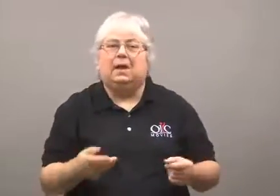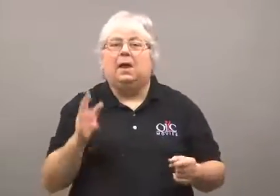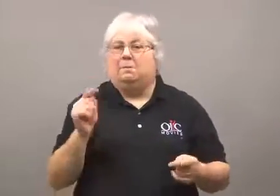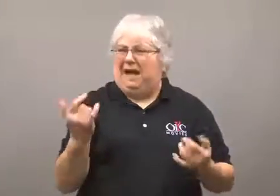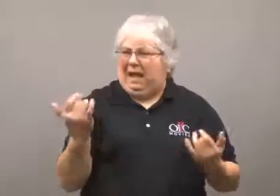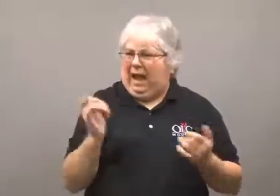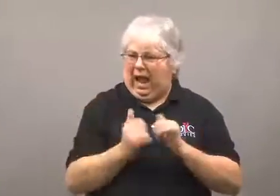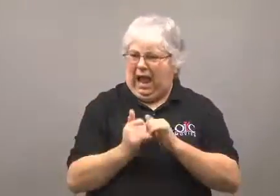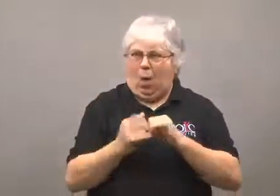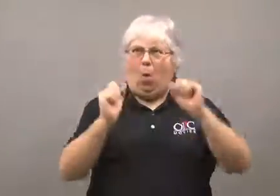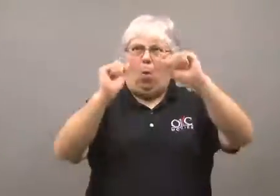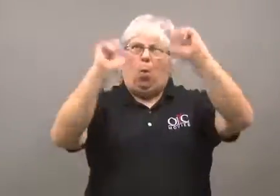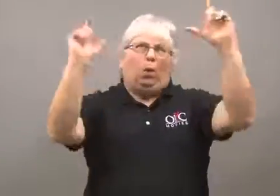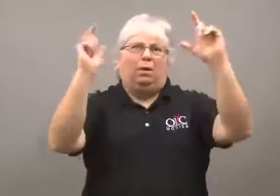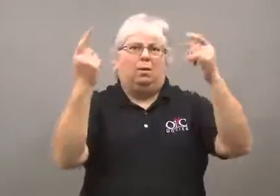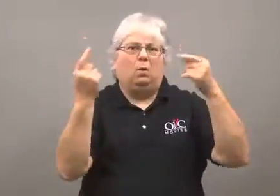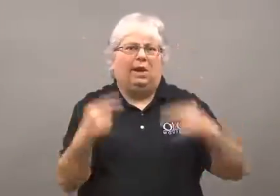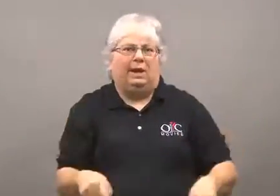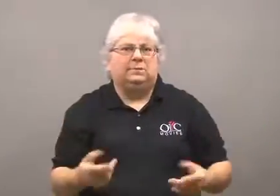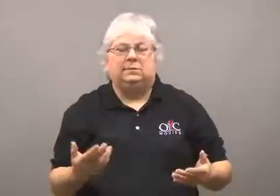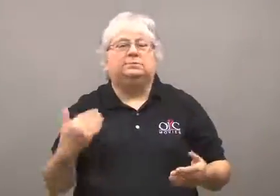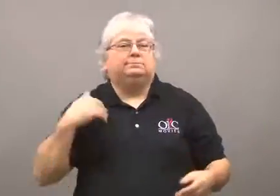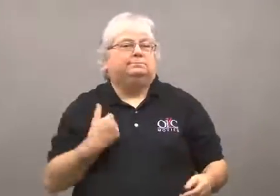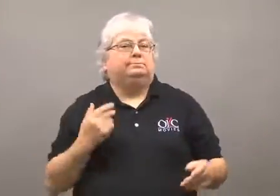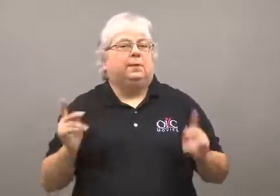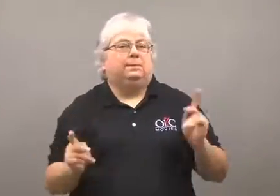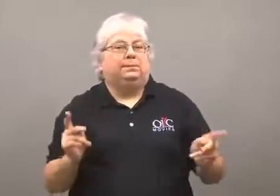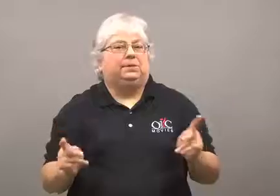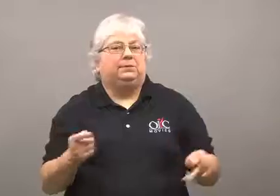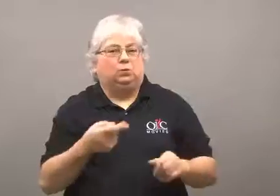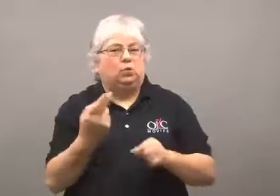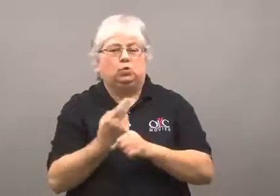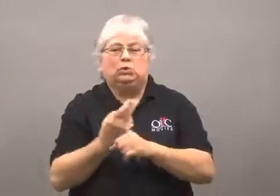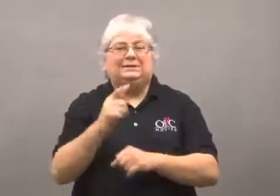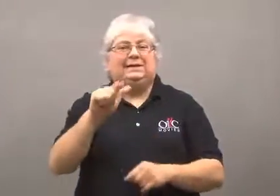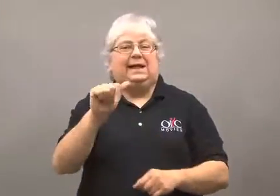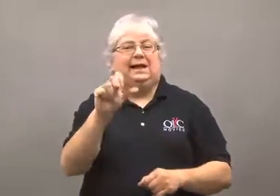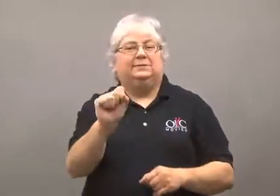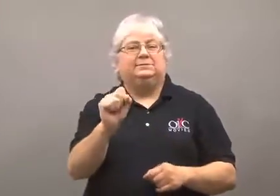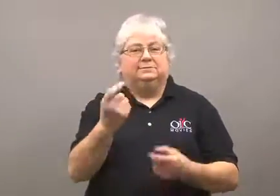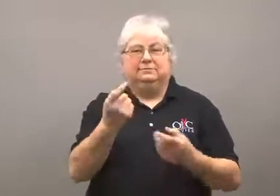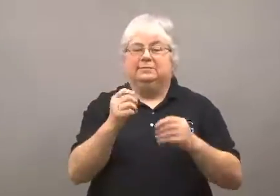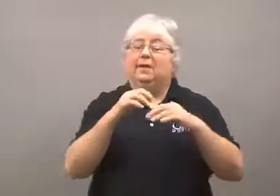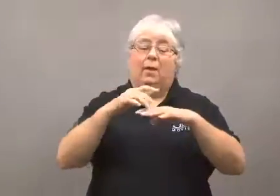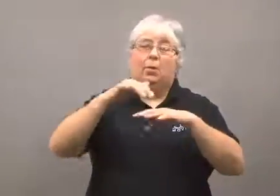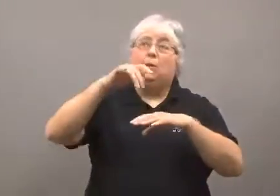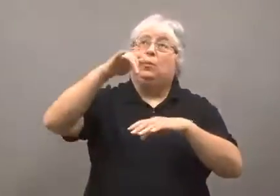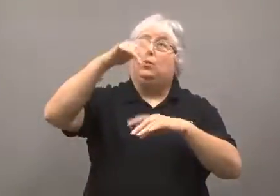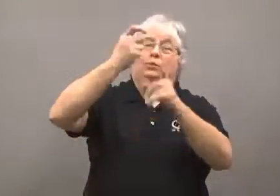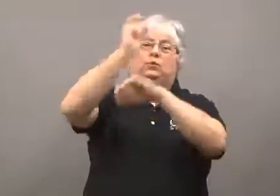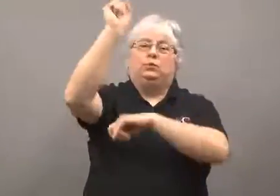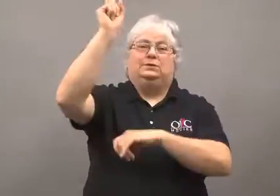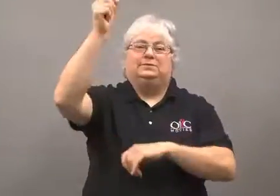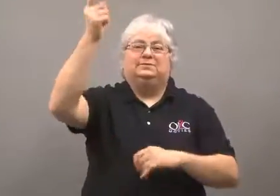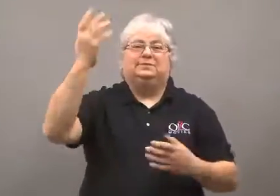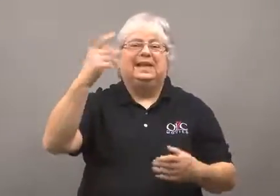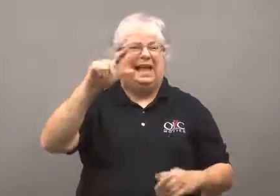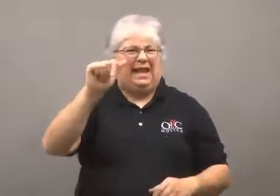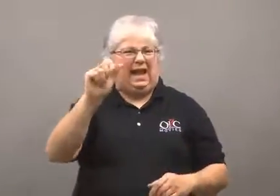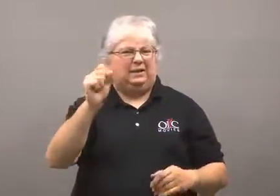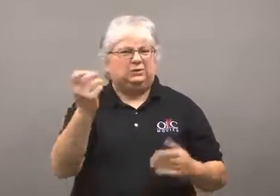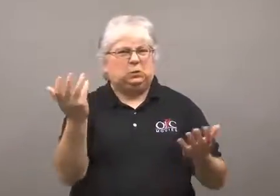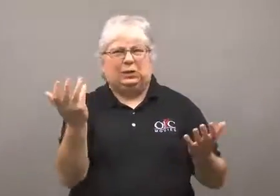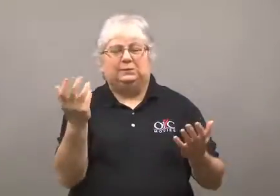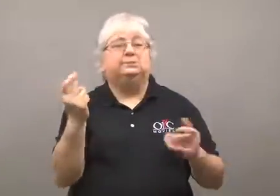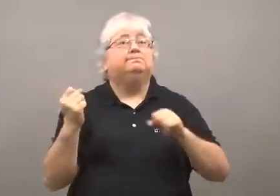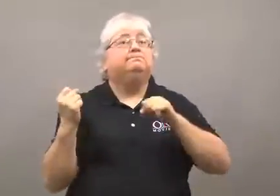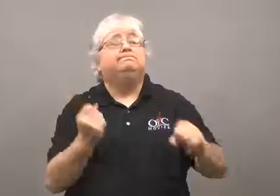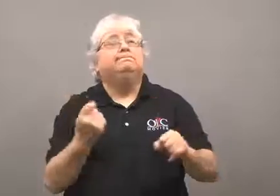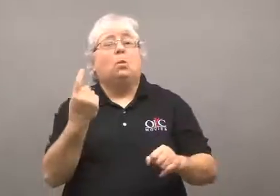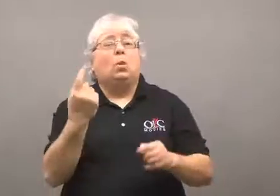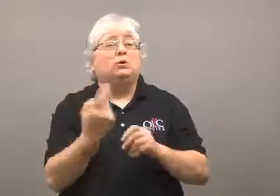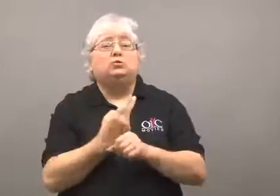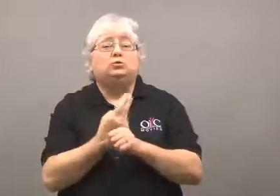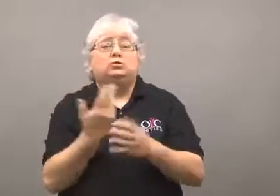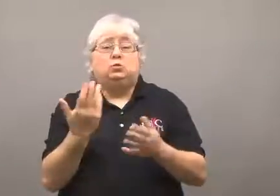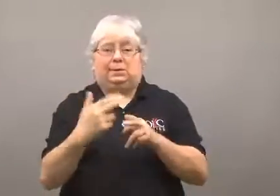It was caused by human use of gases that eroded a hole in it.